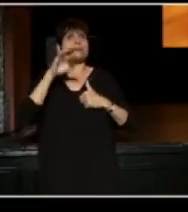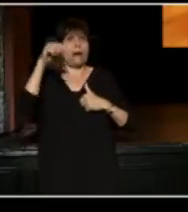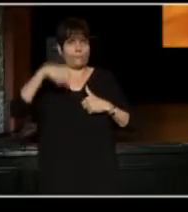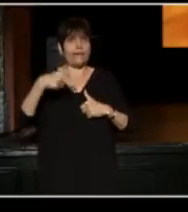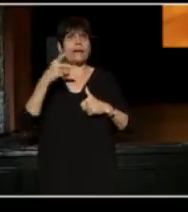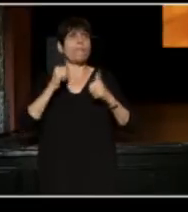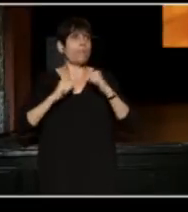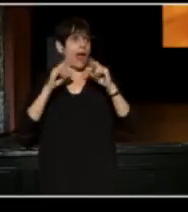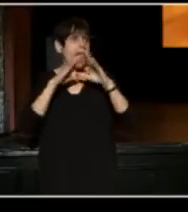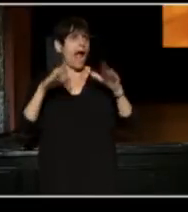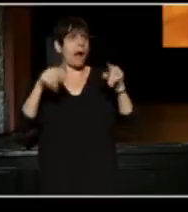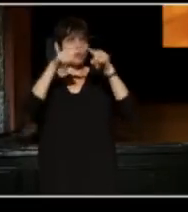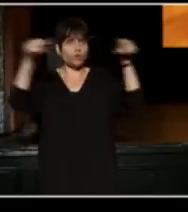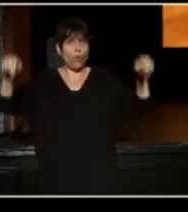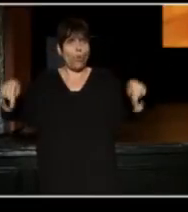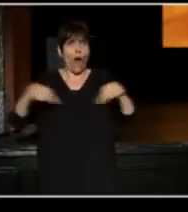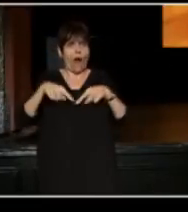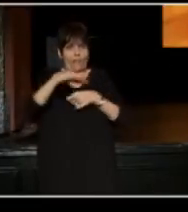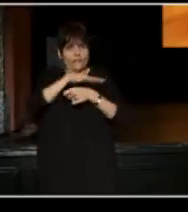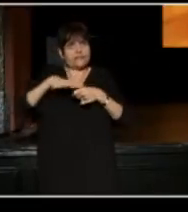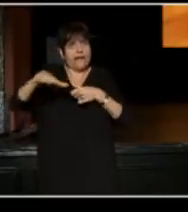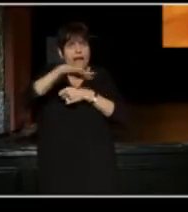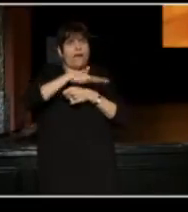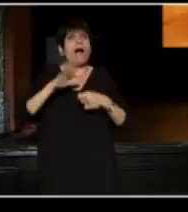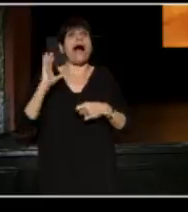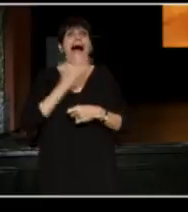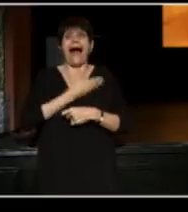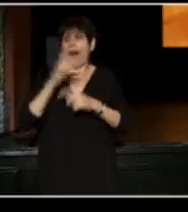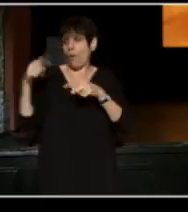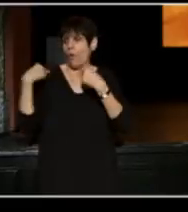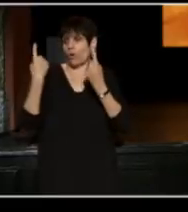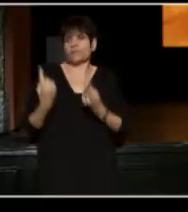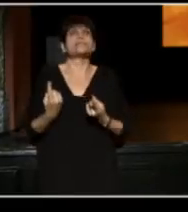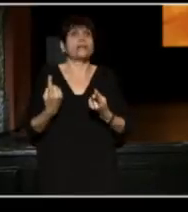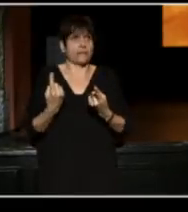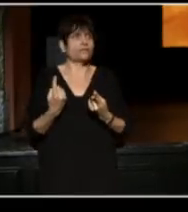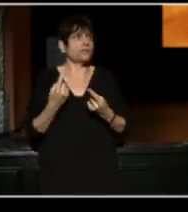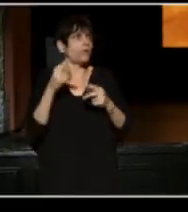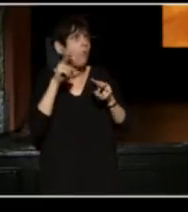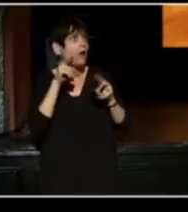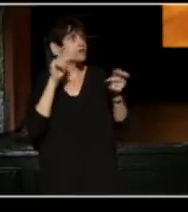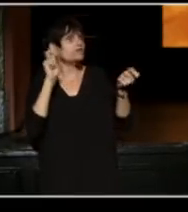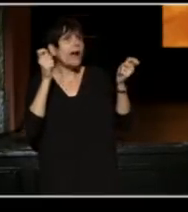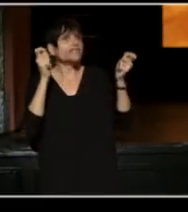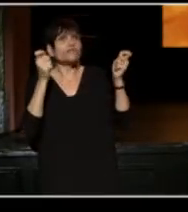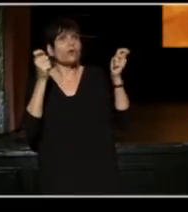So, over the past 33 years, our organization has witnessed this incredible transformation to the jam